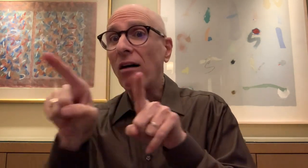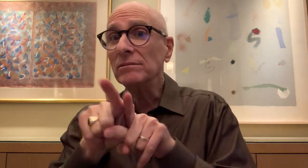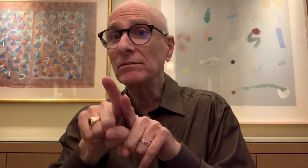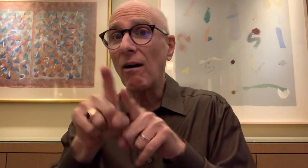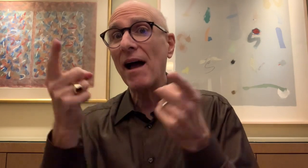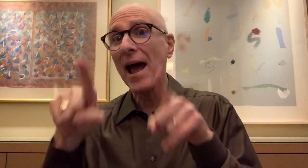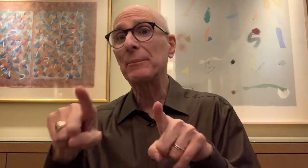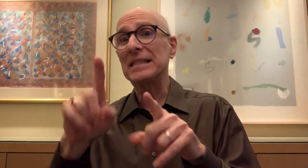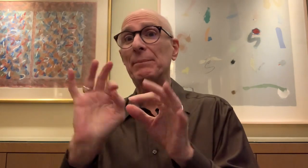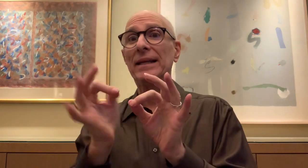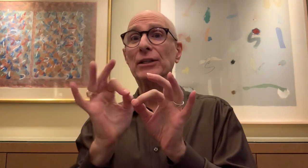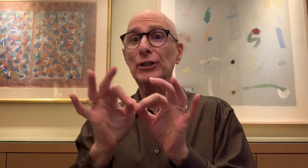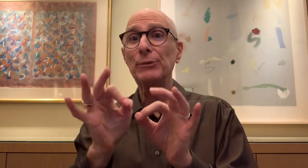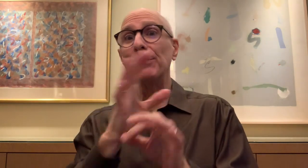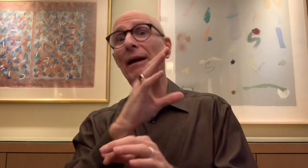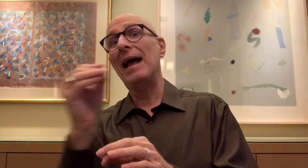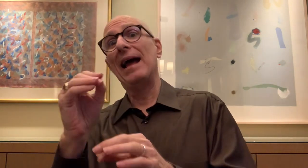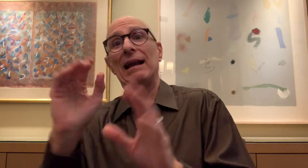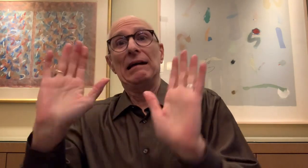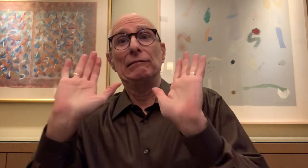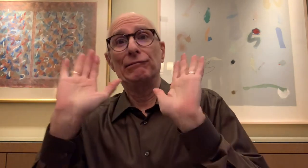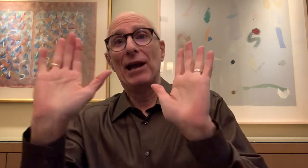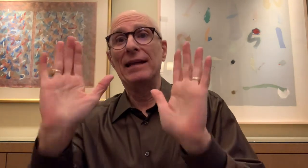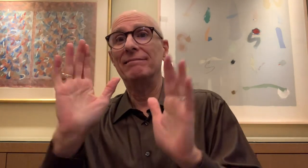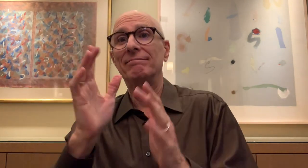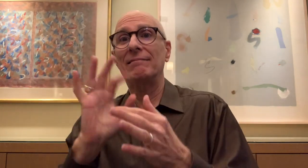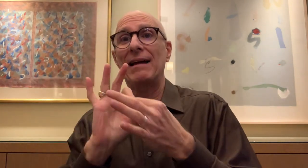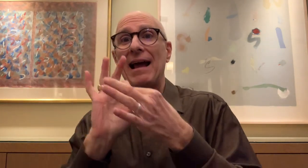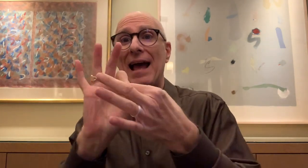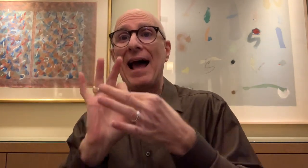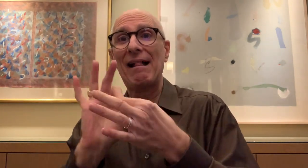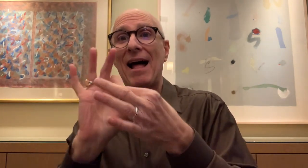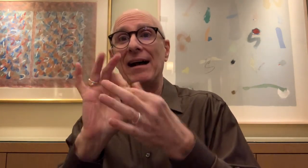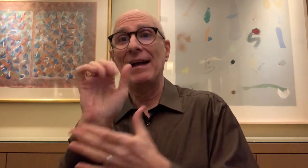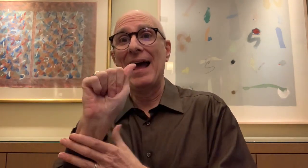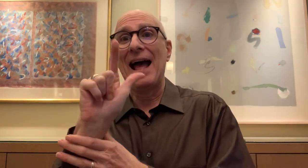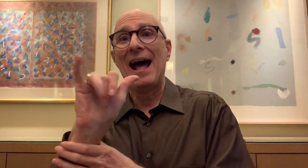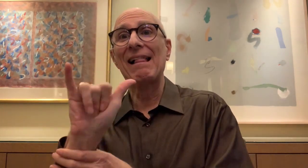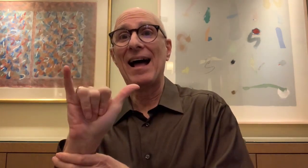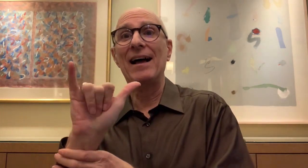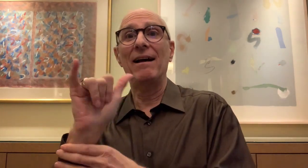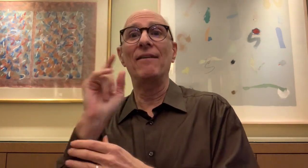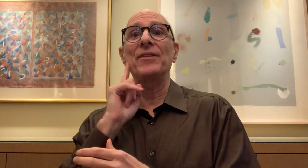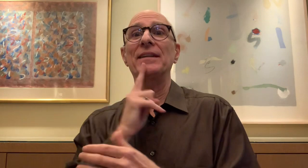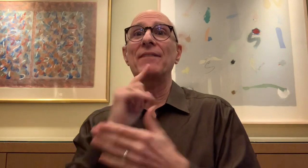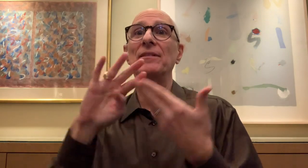He happened to be an interpreter and a great ally to the Deaf community.